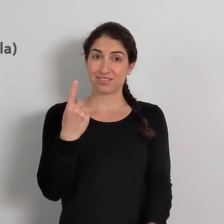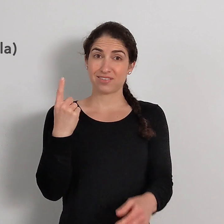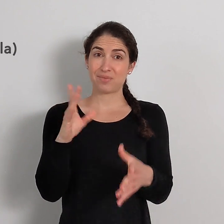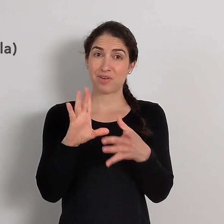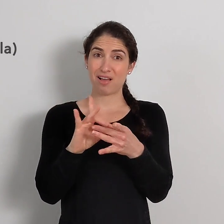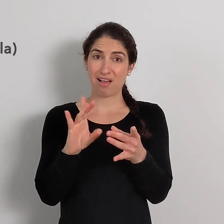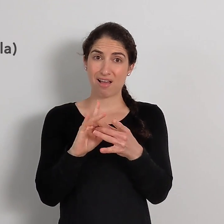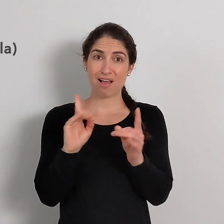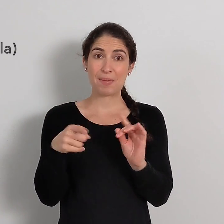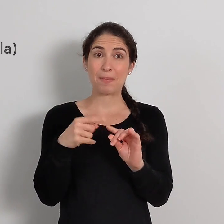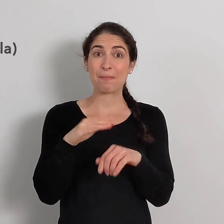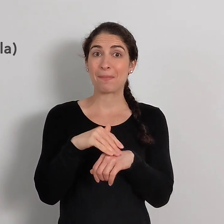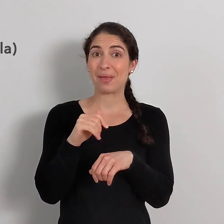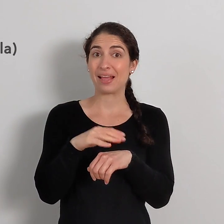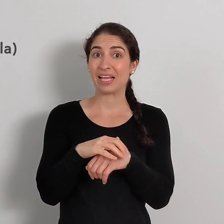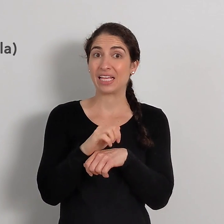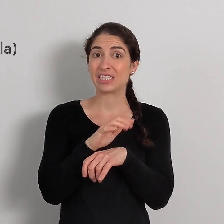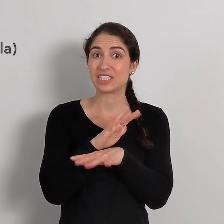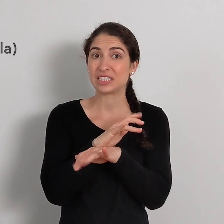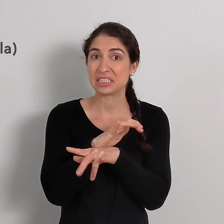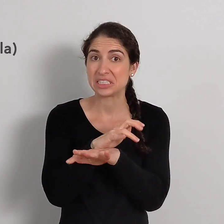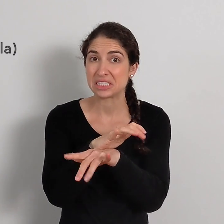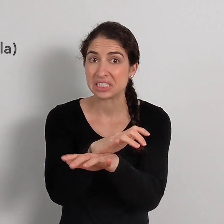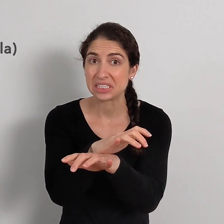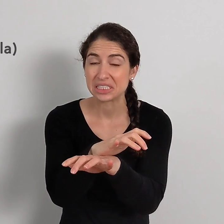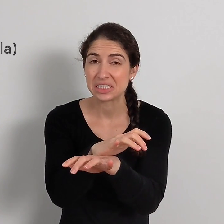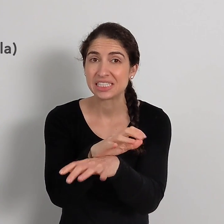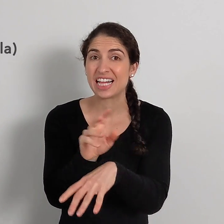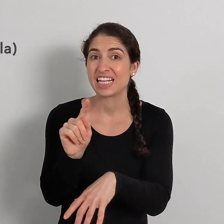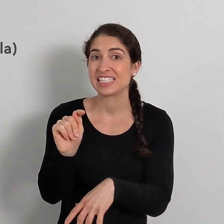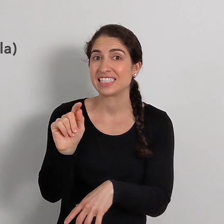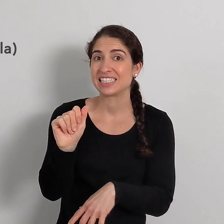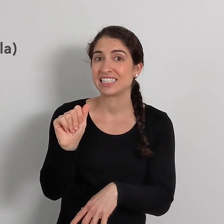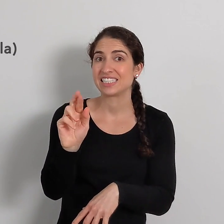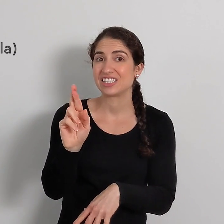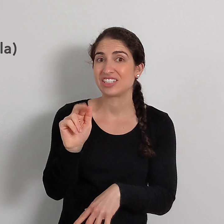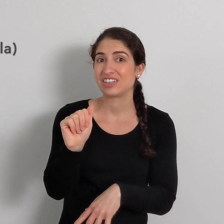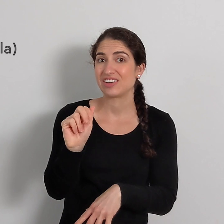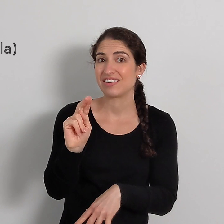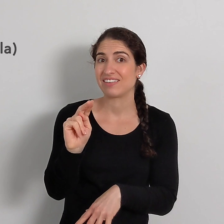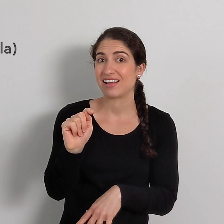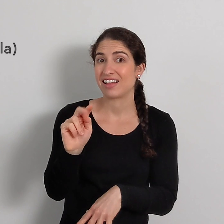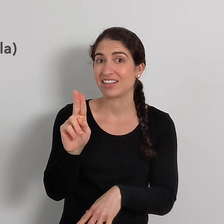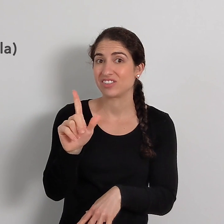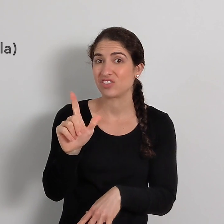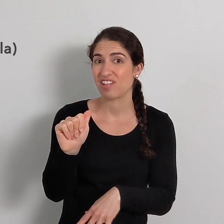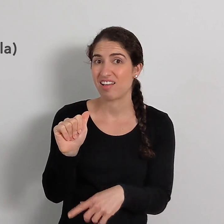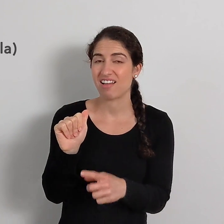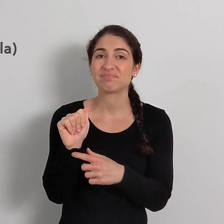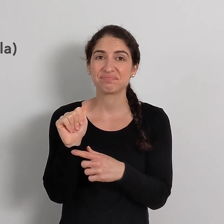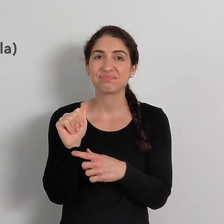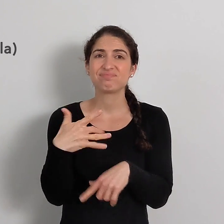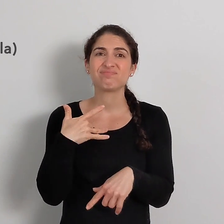Someone commented about a pet tarantula -- fs-TARANTULA